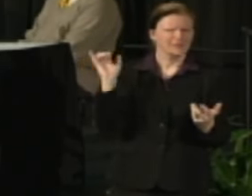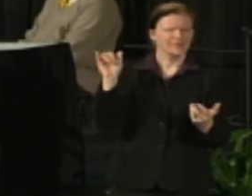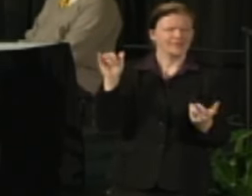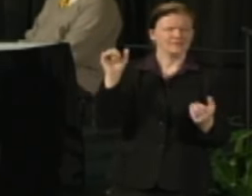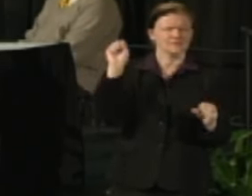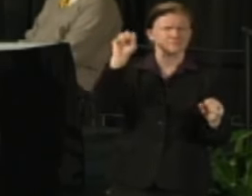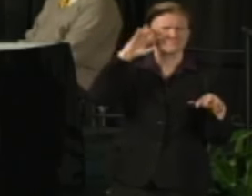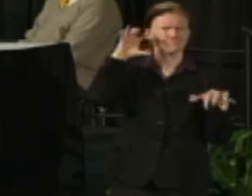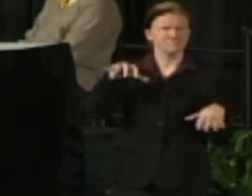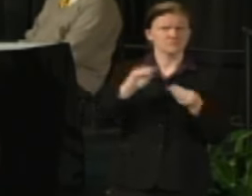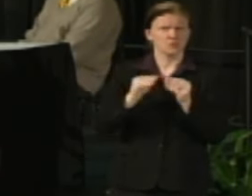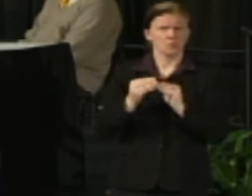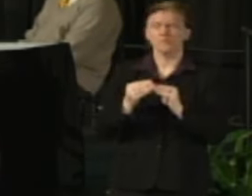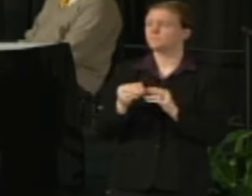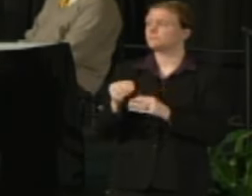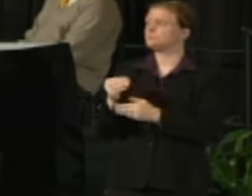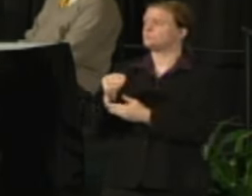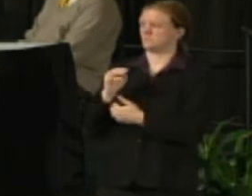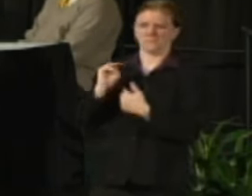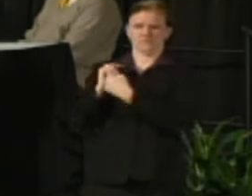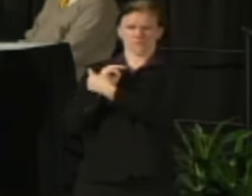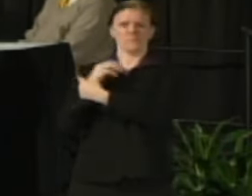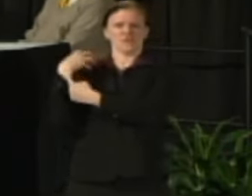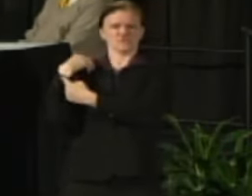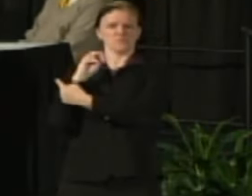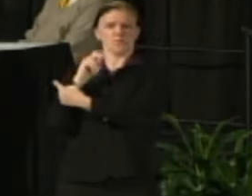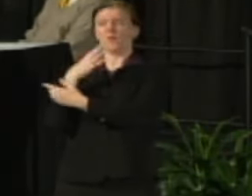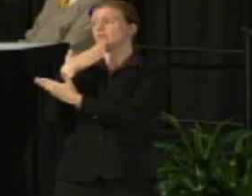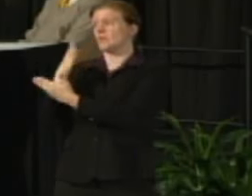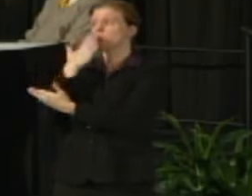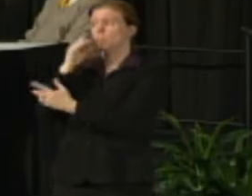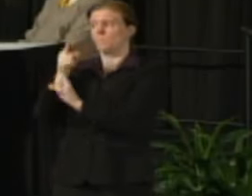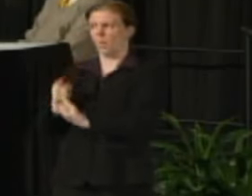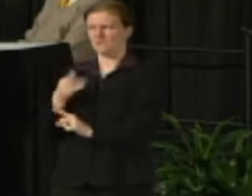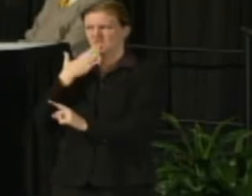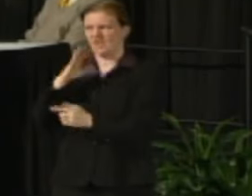Chancellor Mone: Yeah, excellent points. I agree thank you very much. Well done.